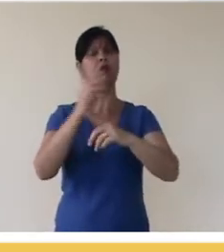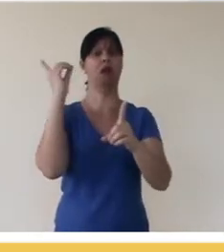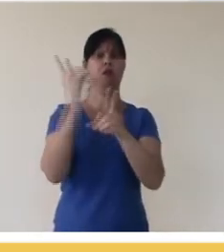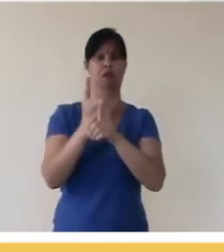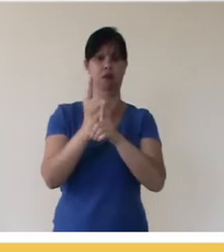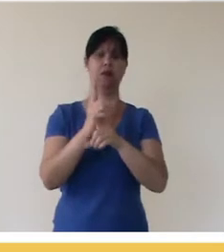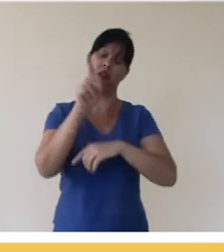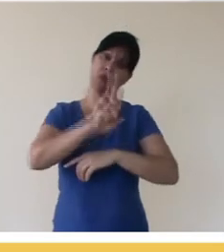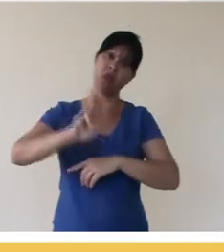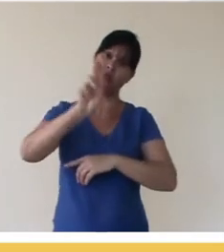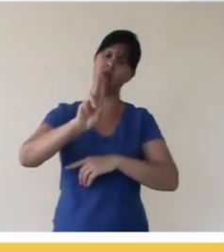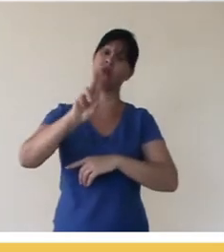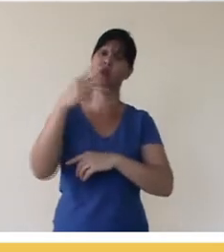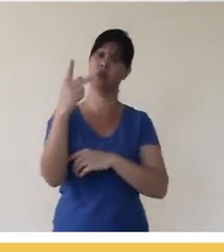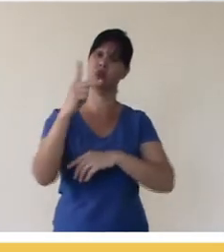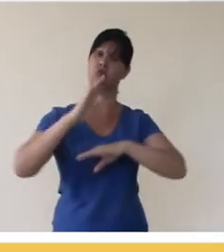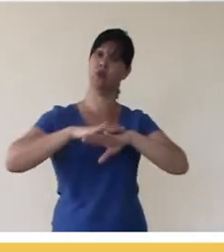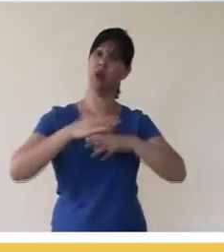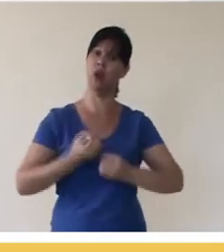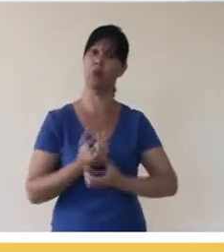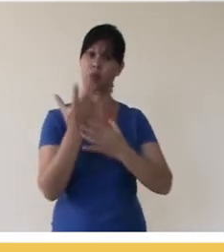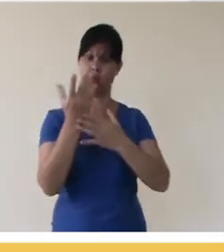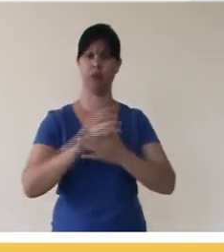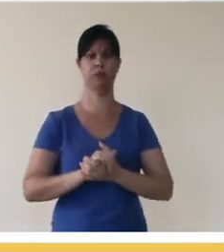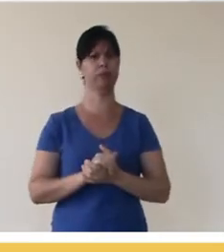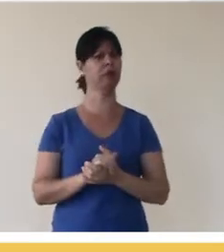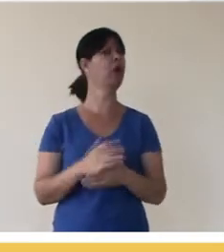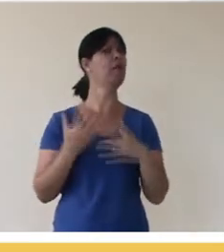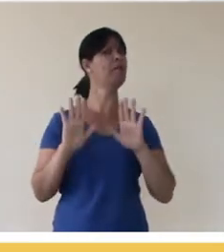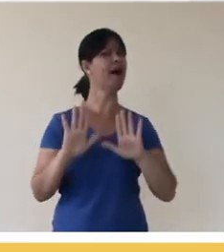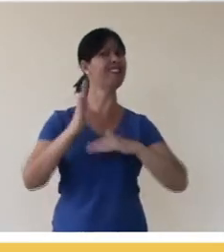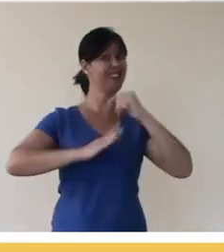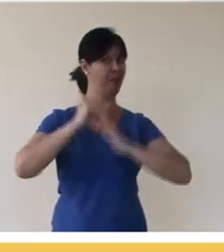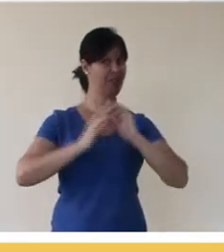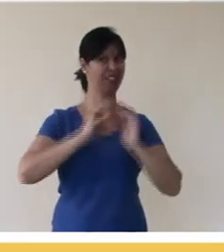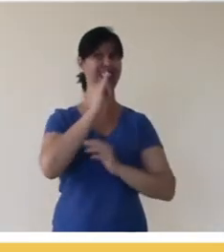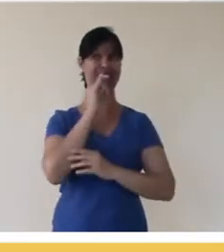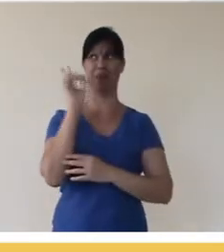resources that you are making use of in your work. I will give some examples of how this works